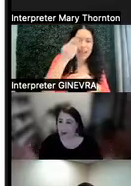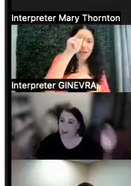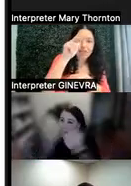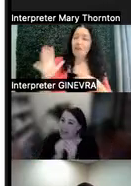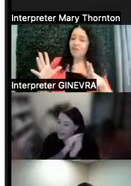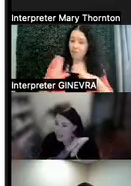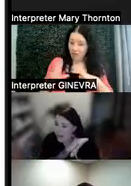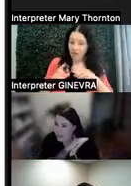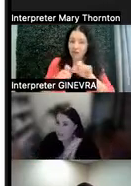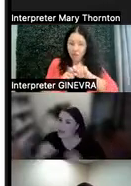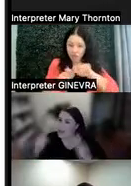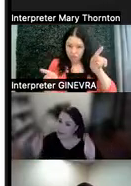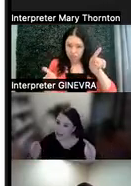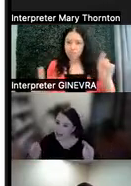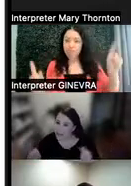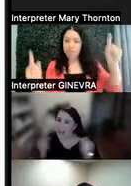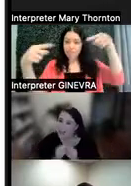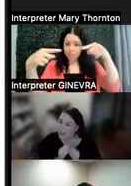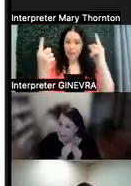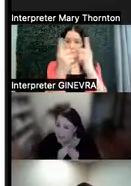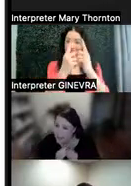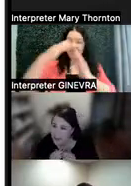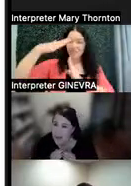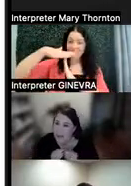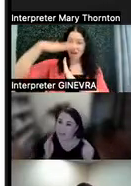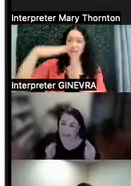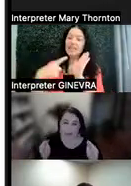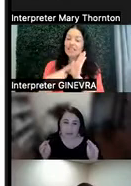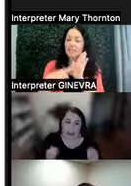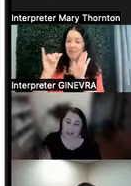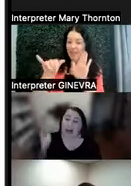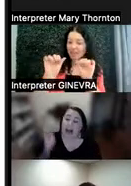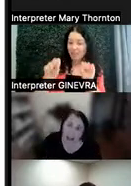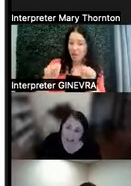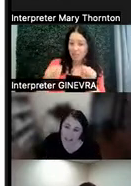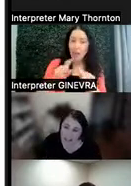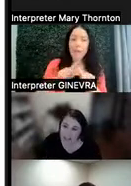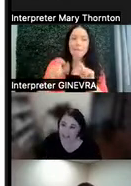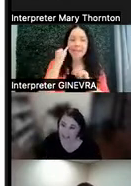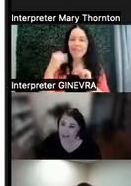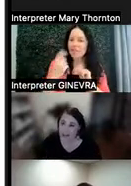and meet at the top. So sometimes that's possible. But if I told Patty, you have to take the elevator,